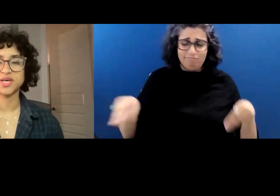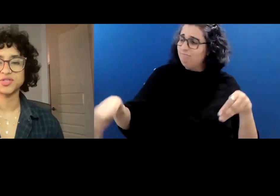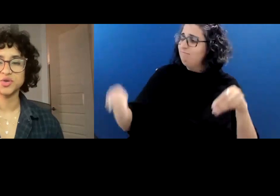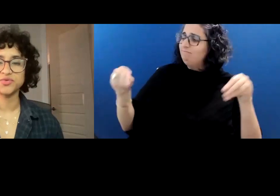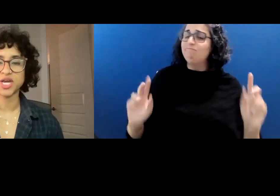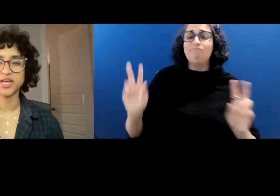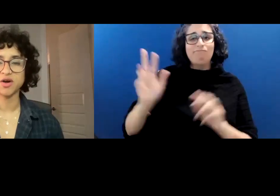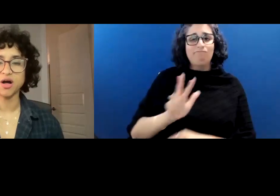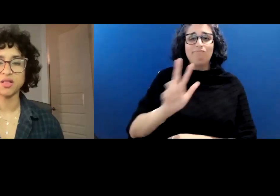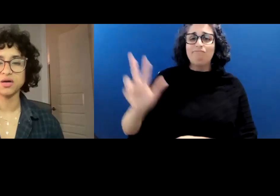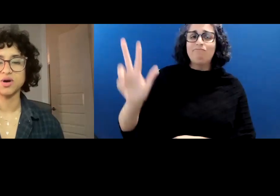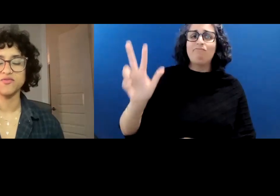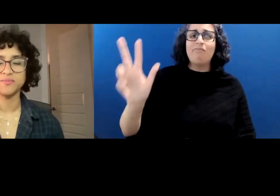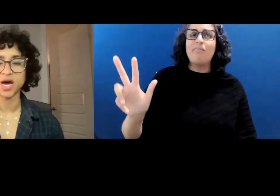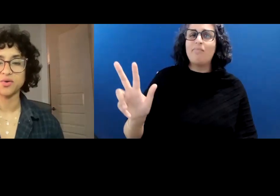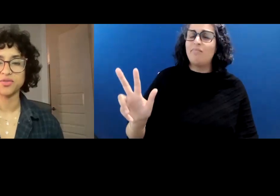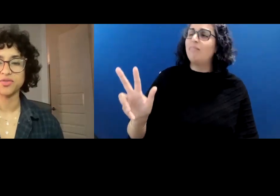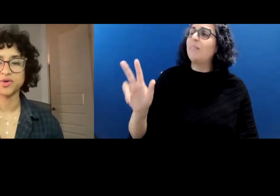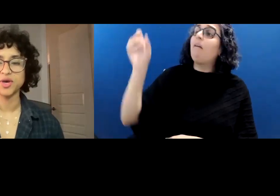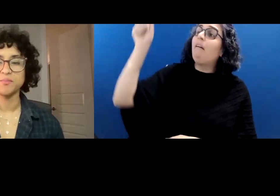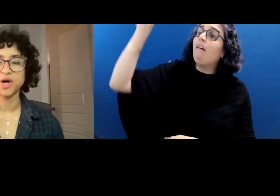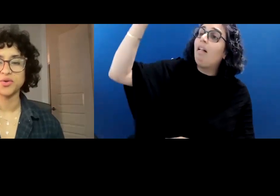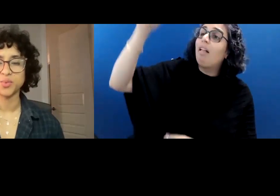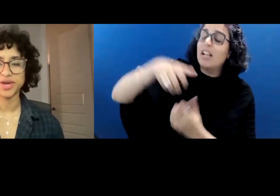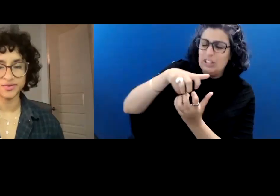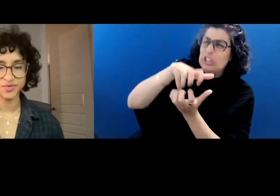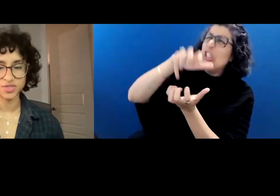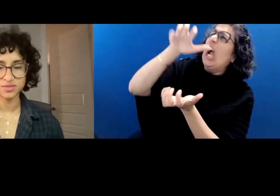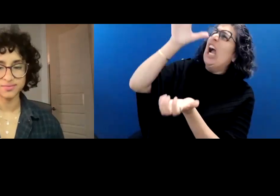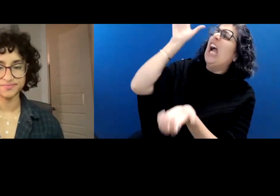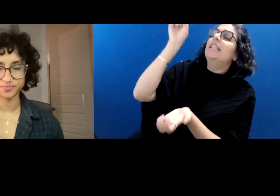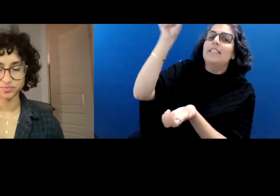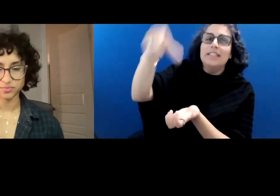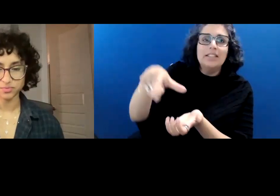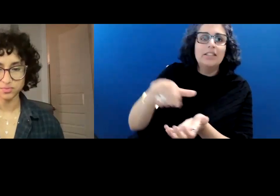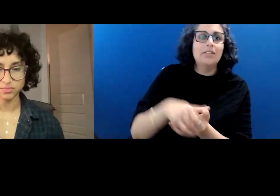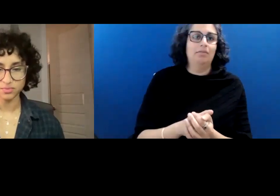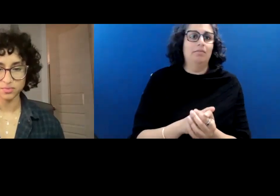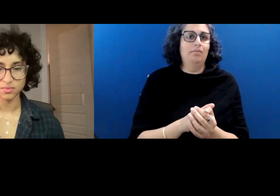that tooth-jagged hollow of a mouth. Mother waves.